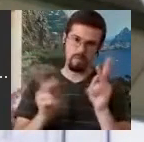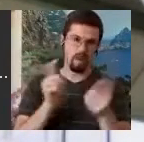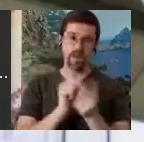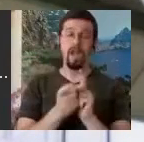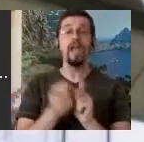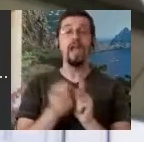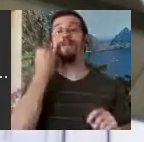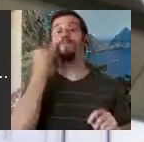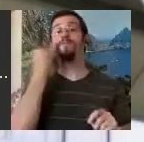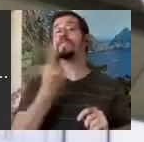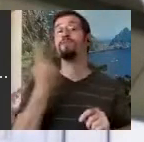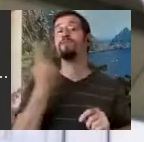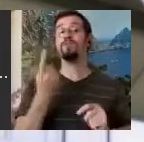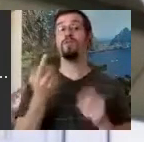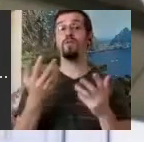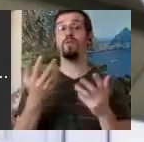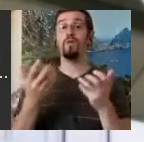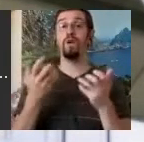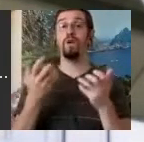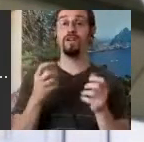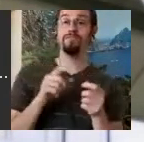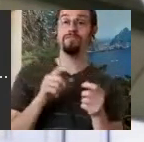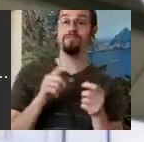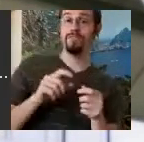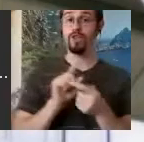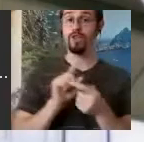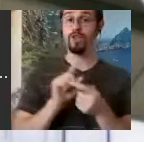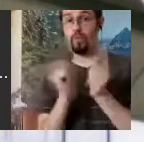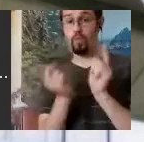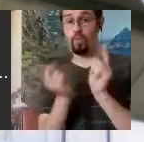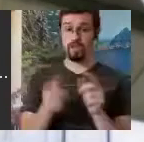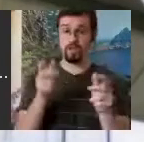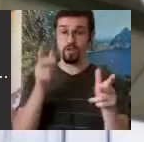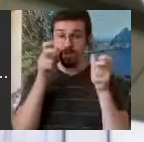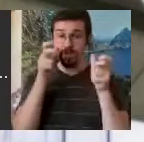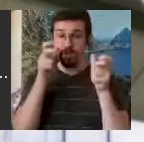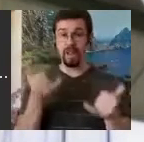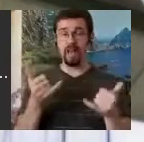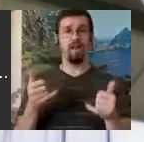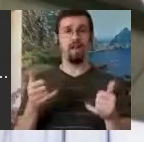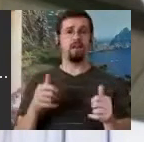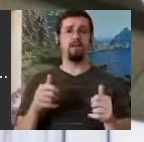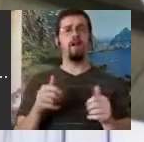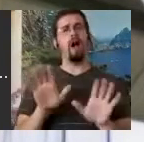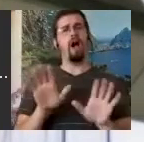the Receptive, there certainly um, the benefits to the Expressive is enormous